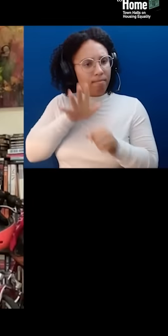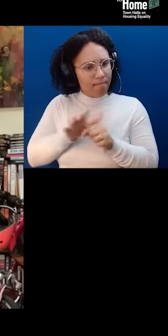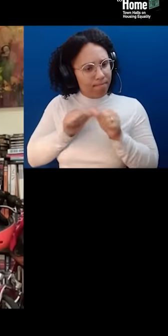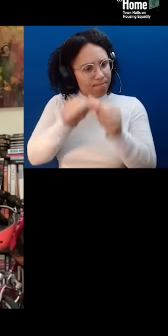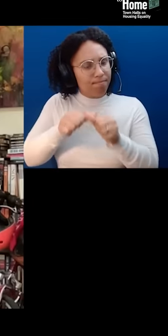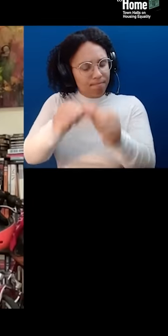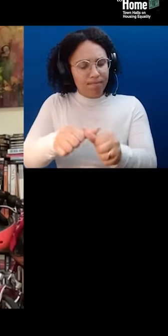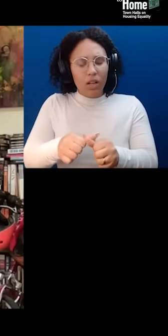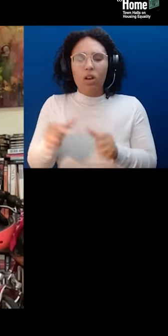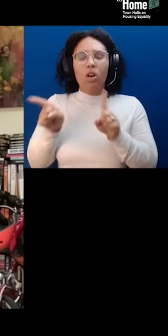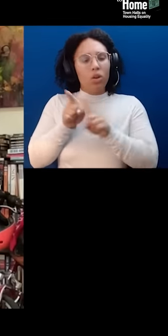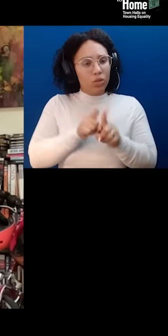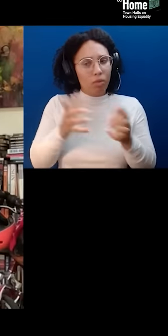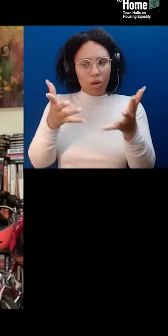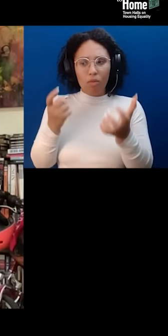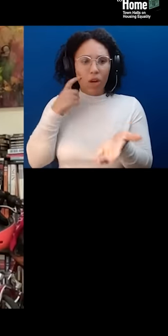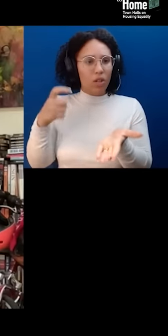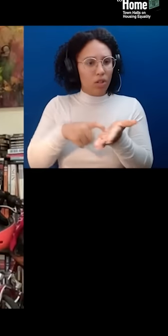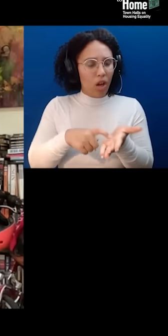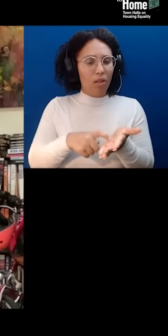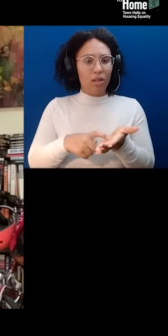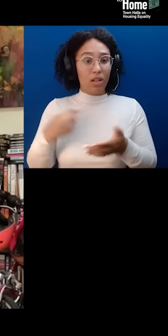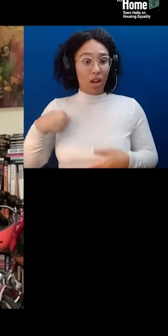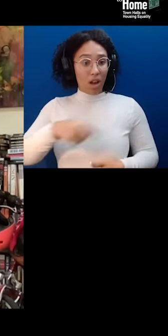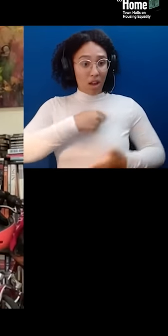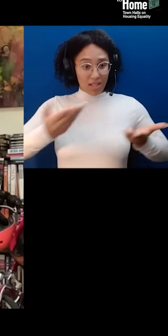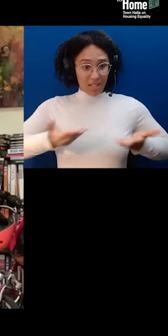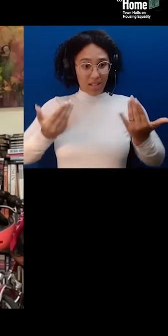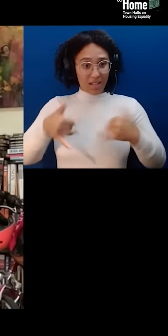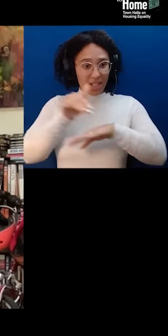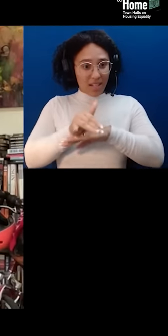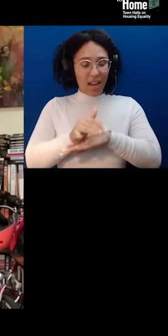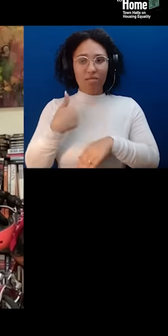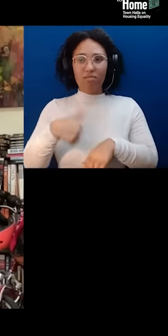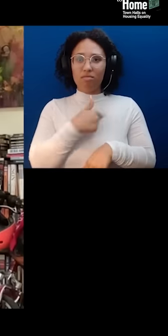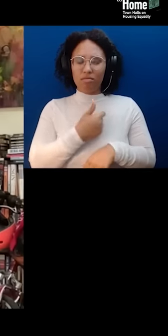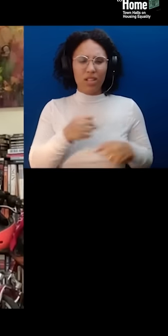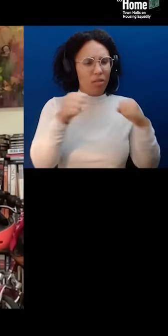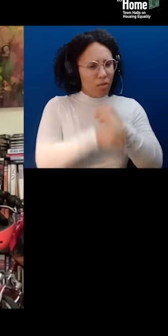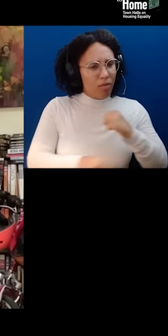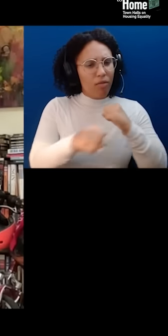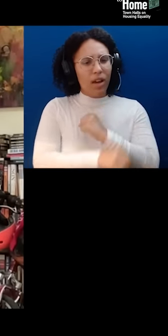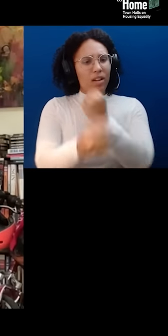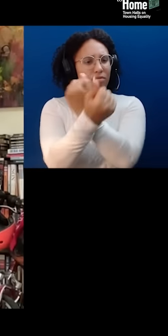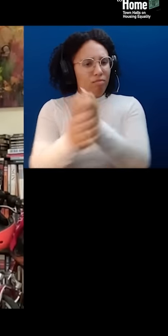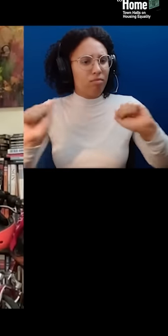between our being here tonight and the struggle for liberation and the full expression of our humanity that has transcended generations.